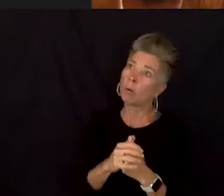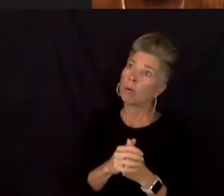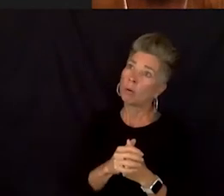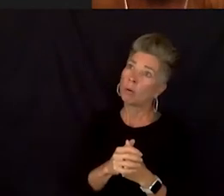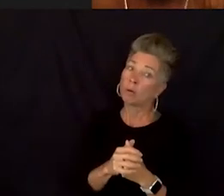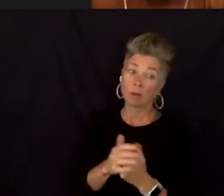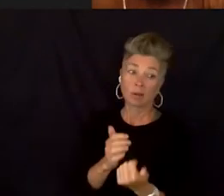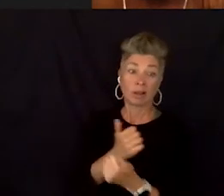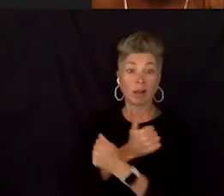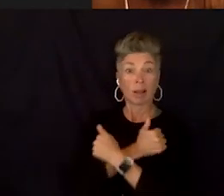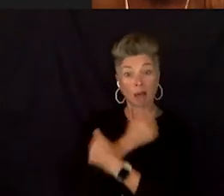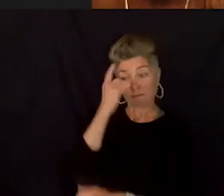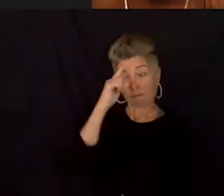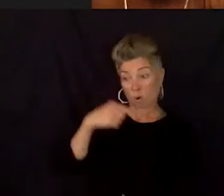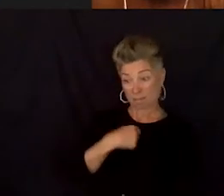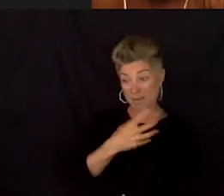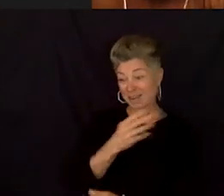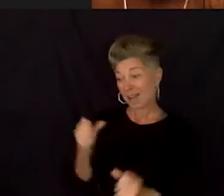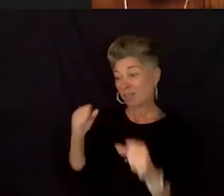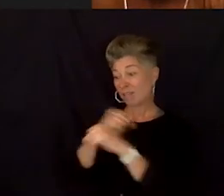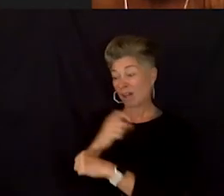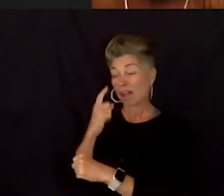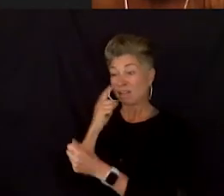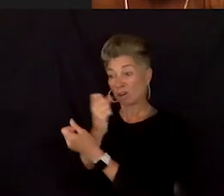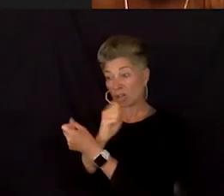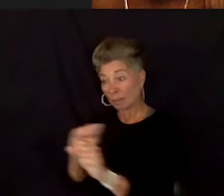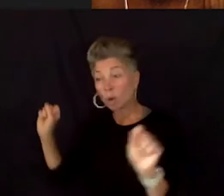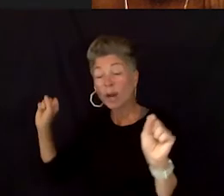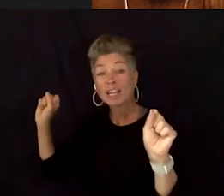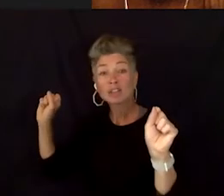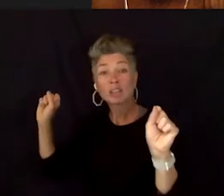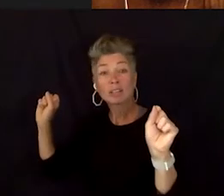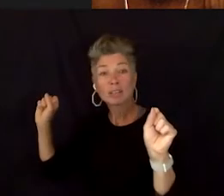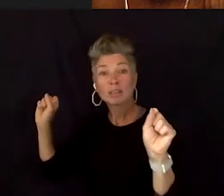especially like we finally seeing each other as humans